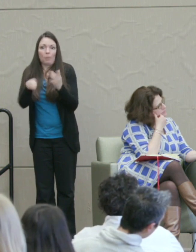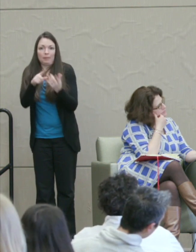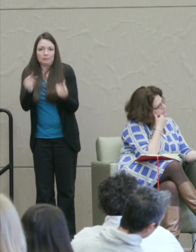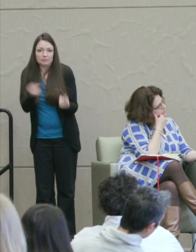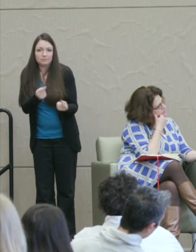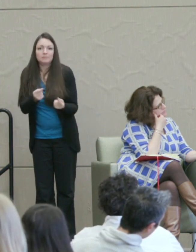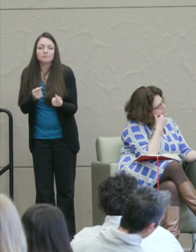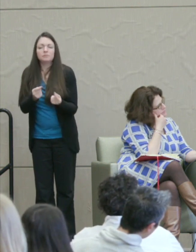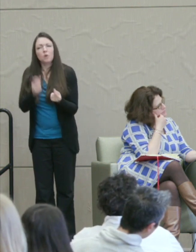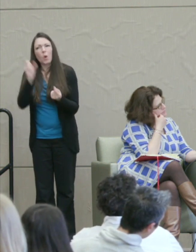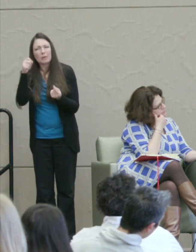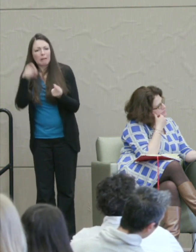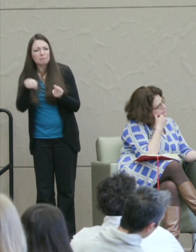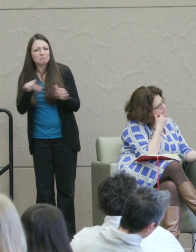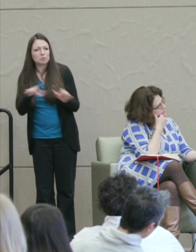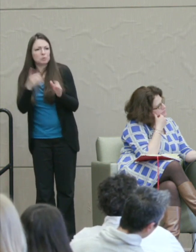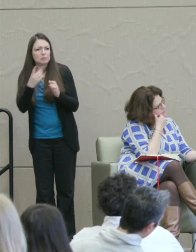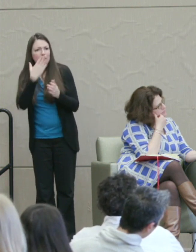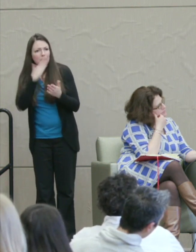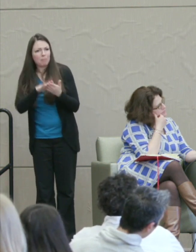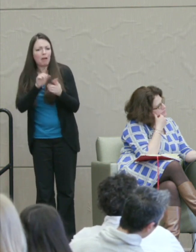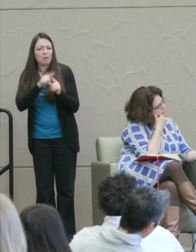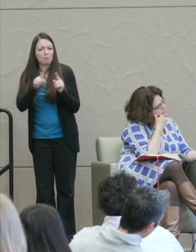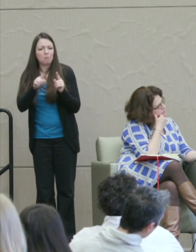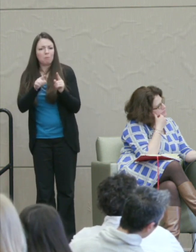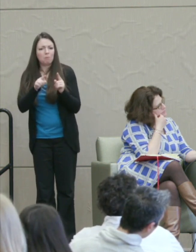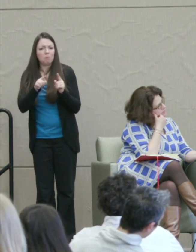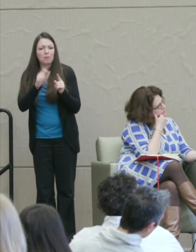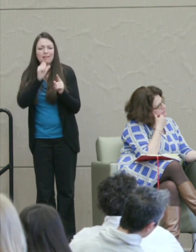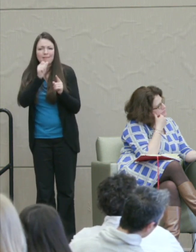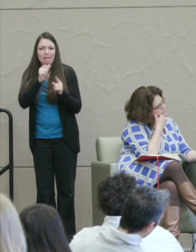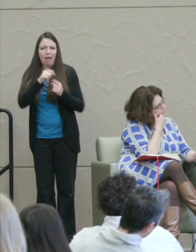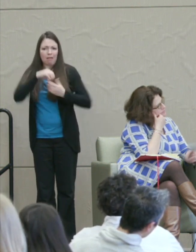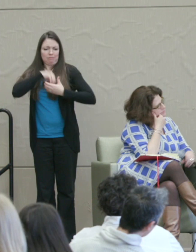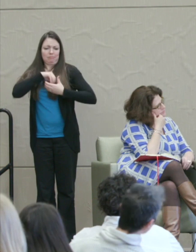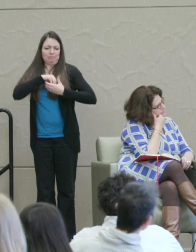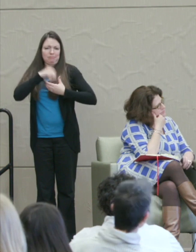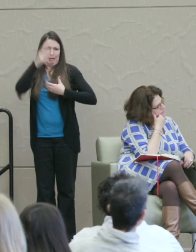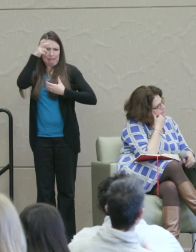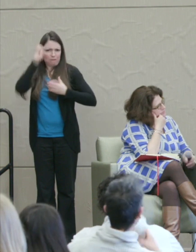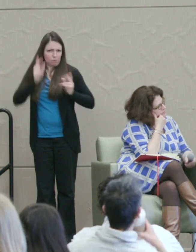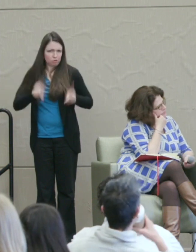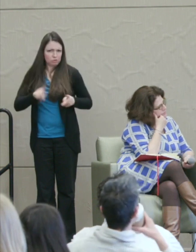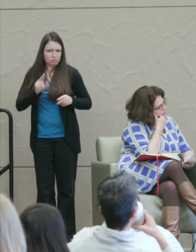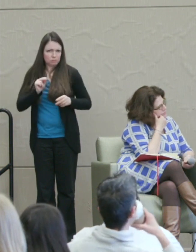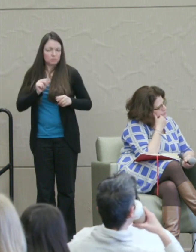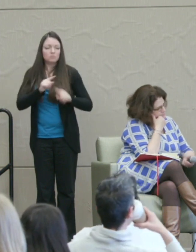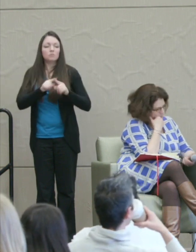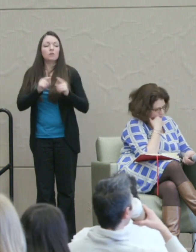bad, but then they're not irretrievably evil. But now let me move to the second question.